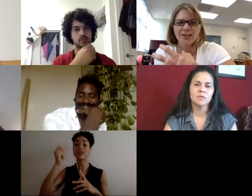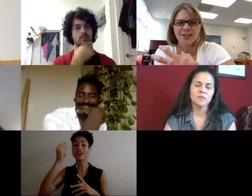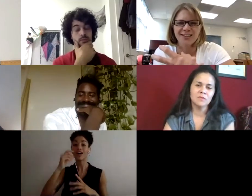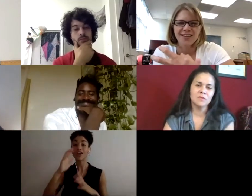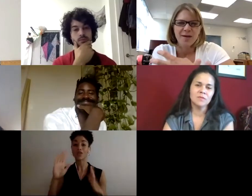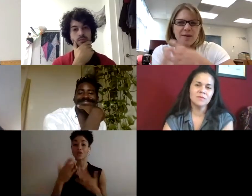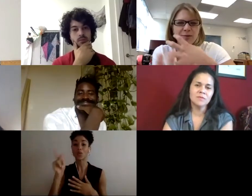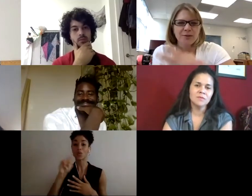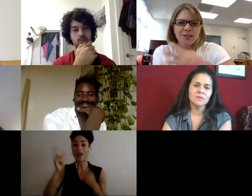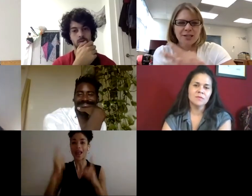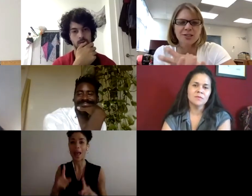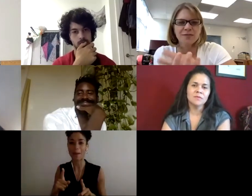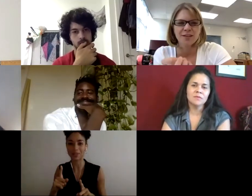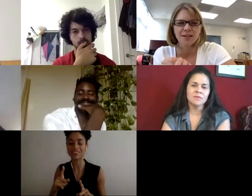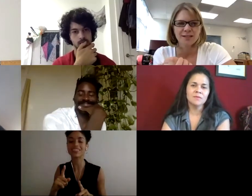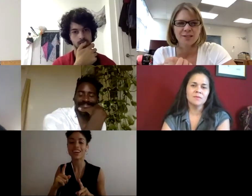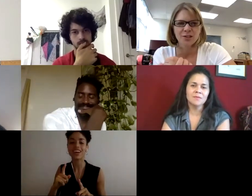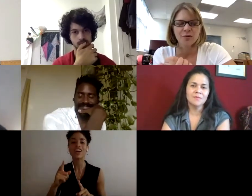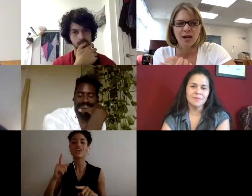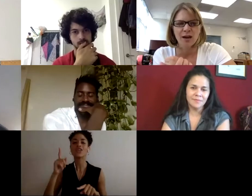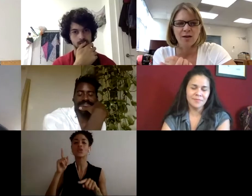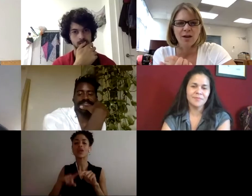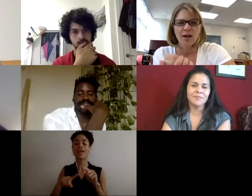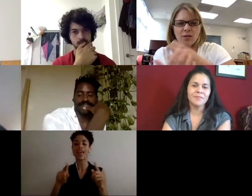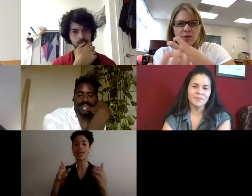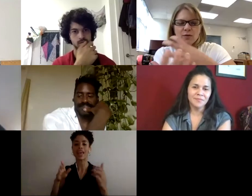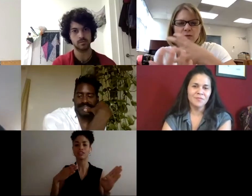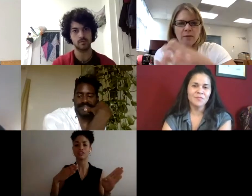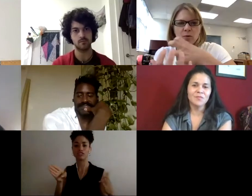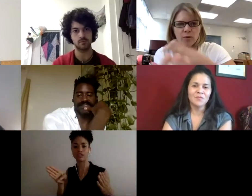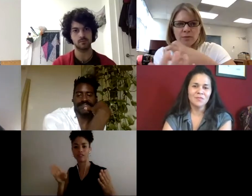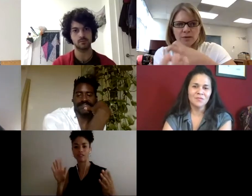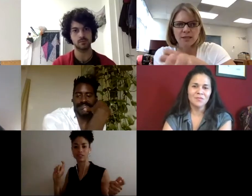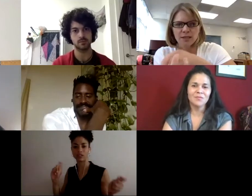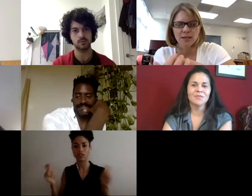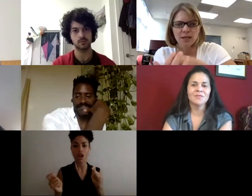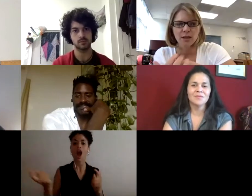be able to kind of shift things until you have those people represented in the